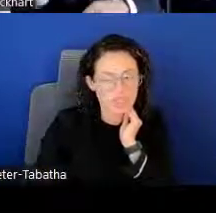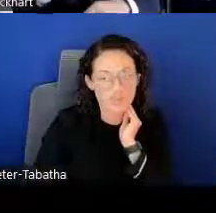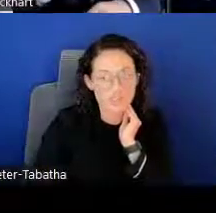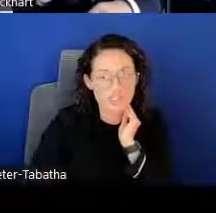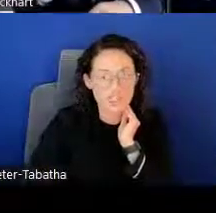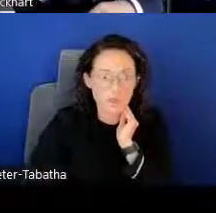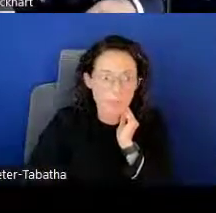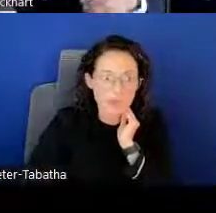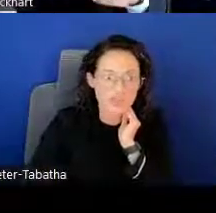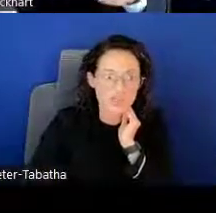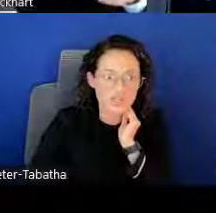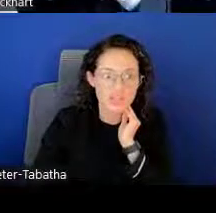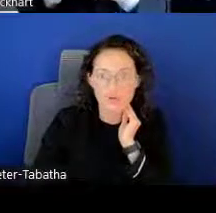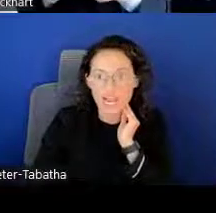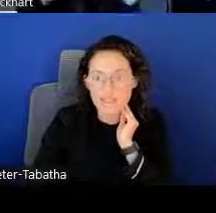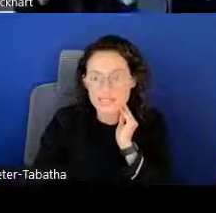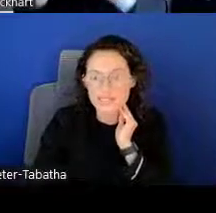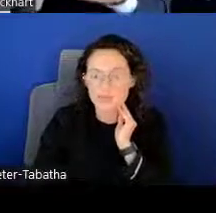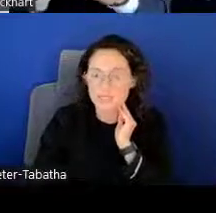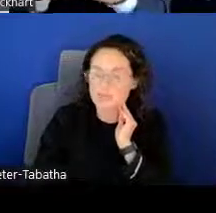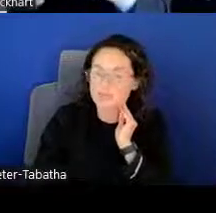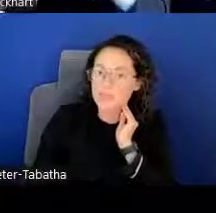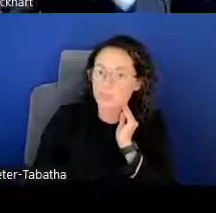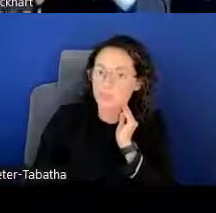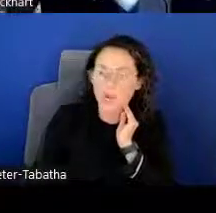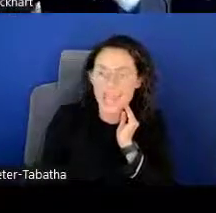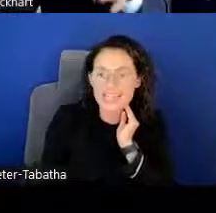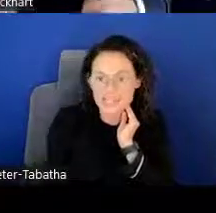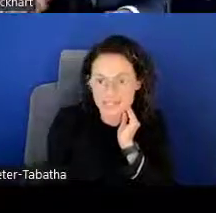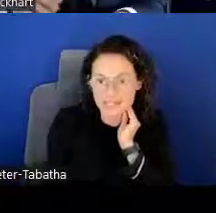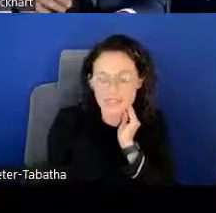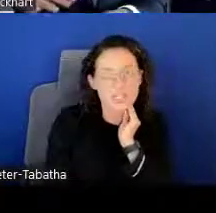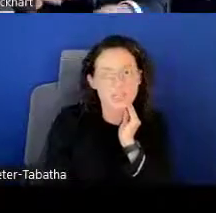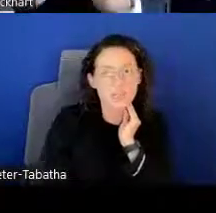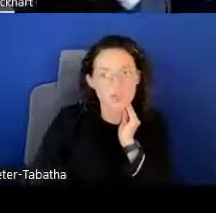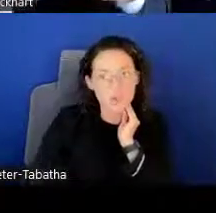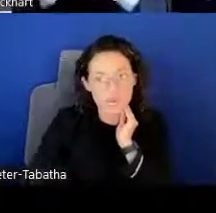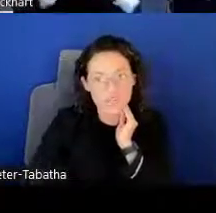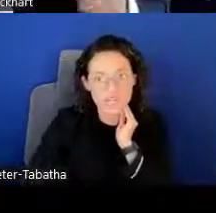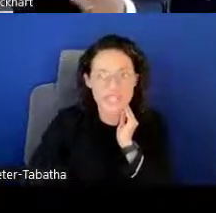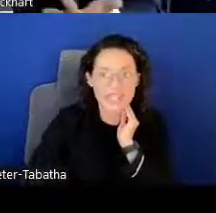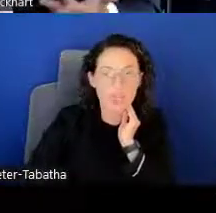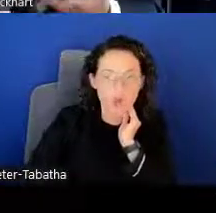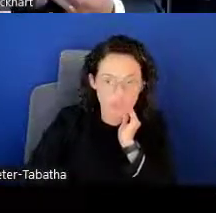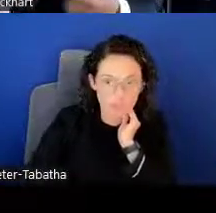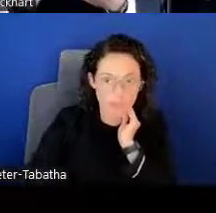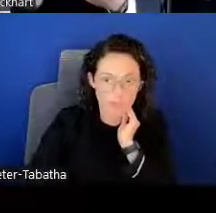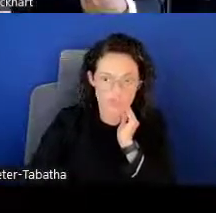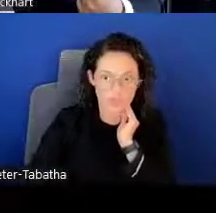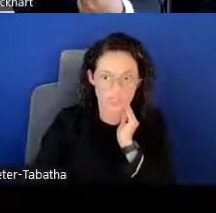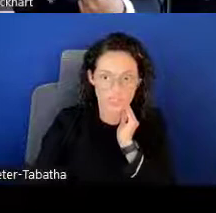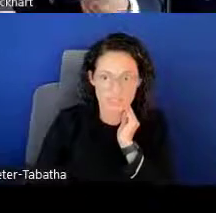So if there's a new opportunity that arises, sometimes people are more hesitant to approach and take on the new opportunities.